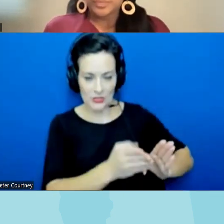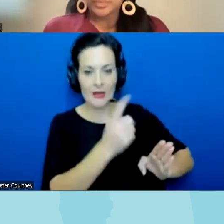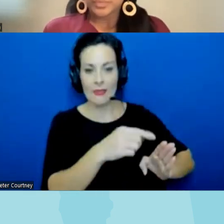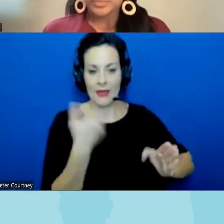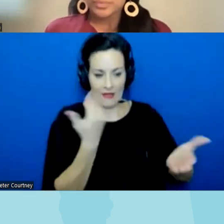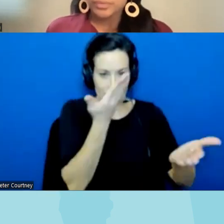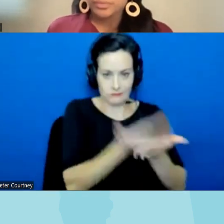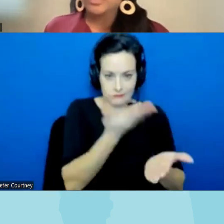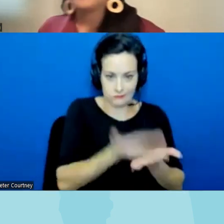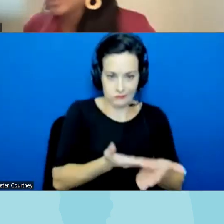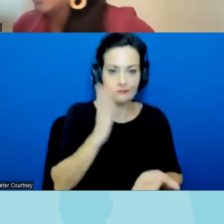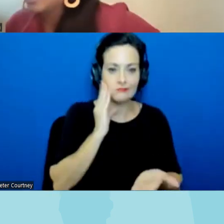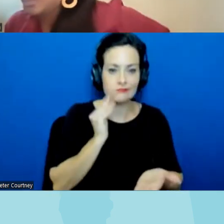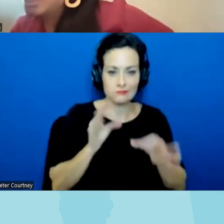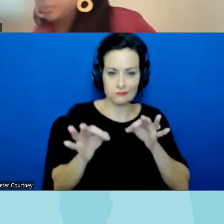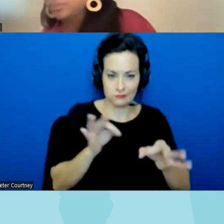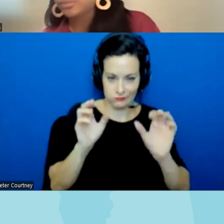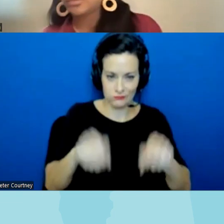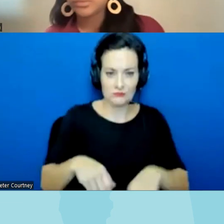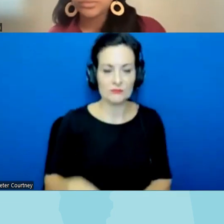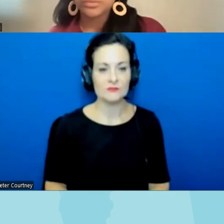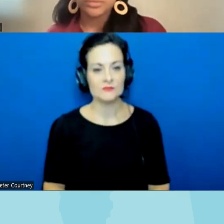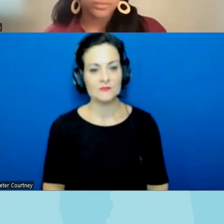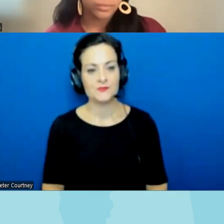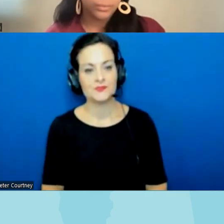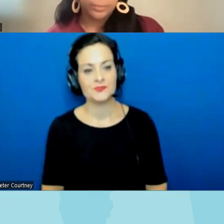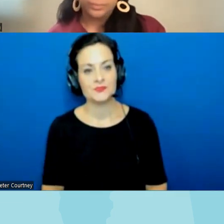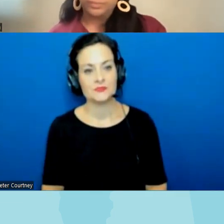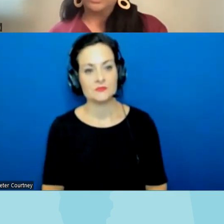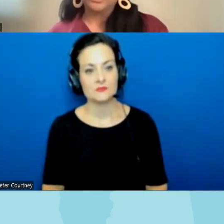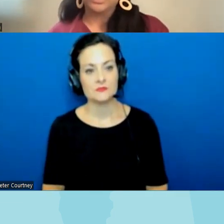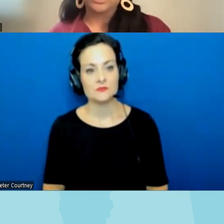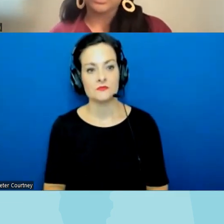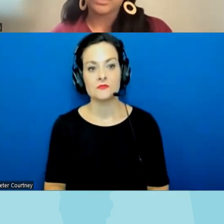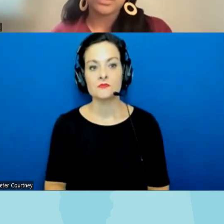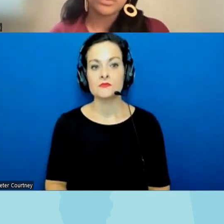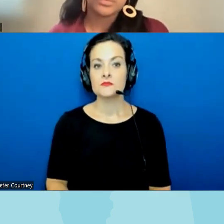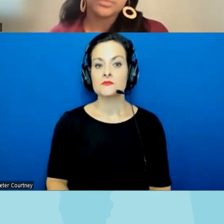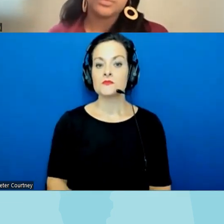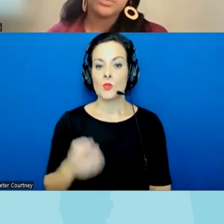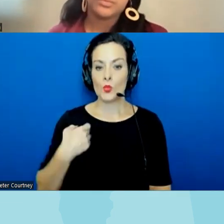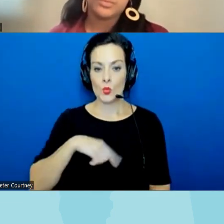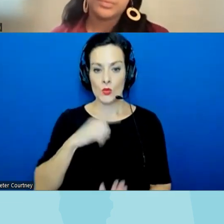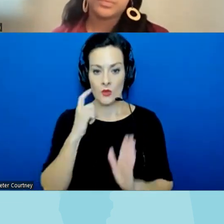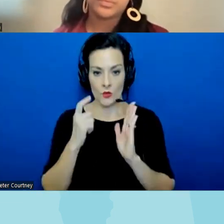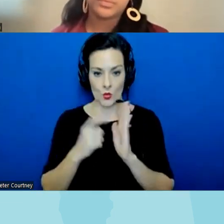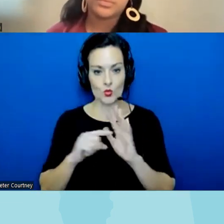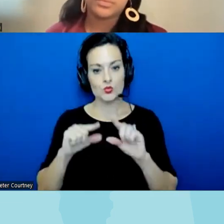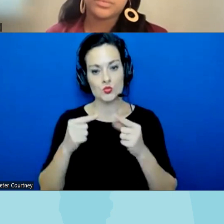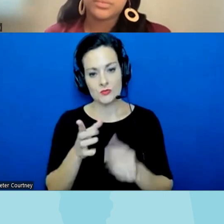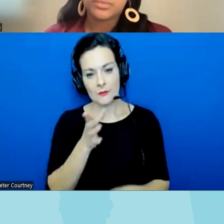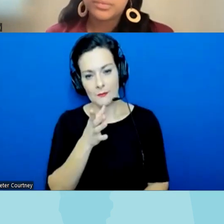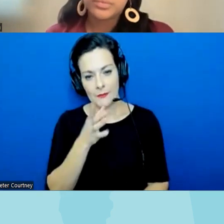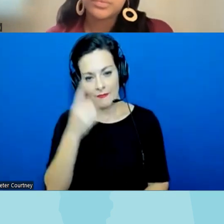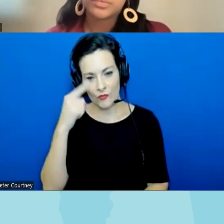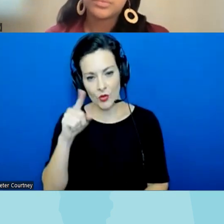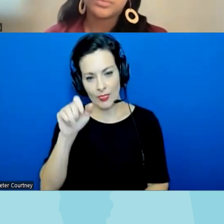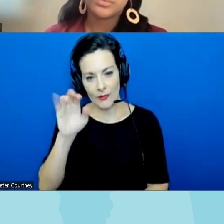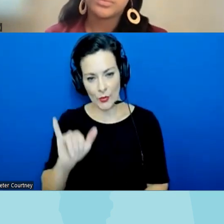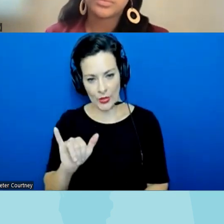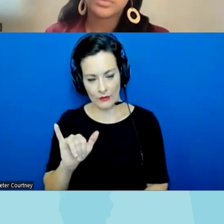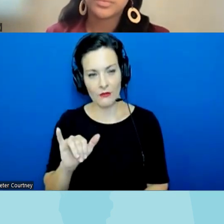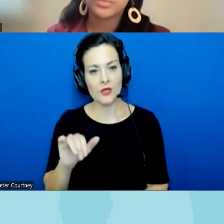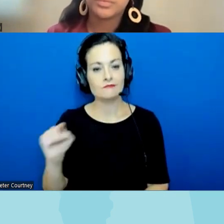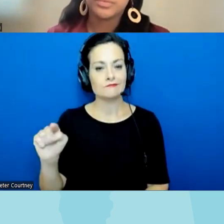experience yeah we have seen groups like moms for Liberty we have um others in Nebraska including